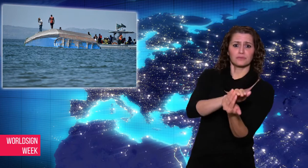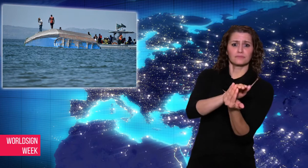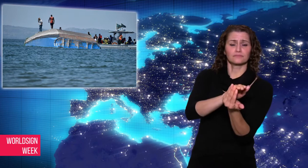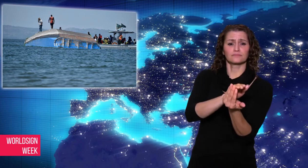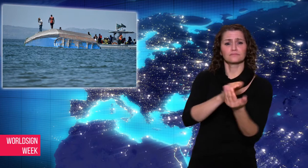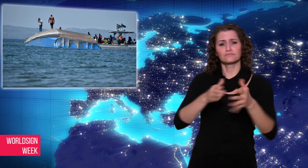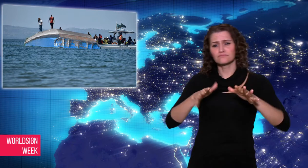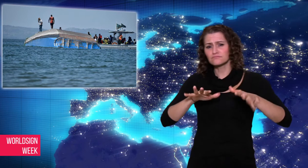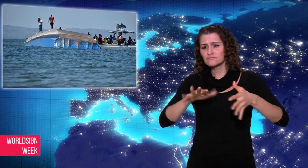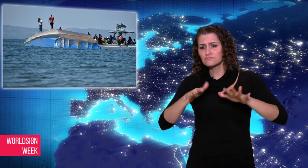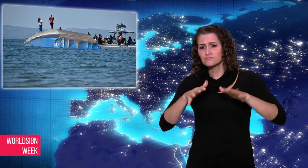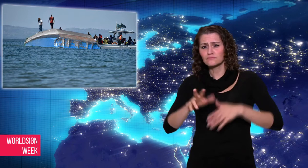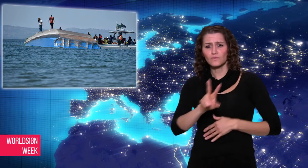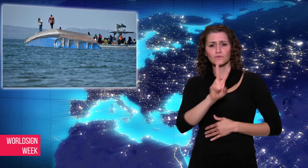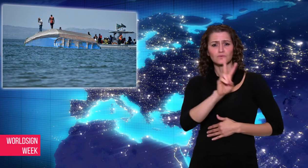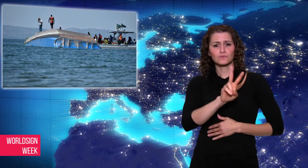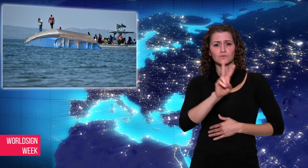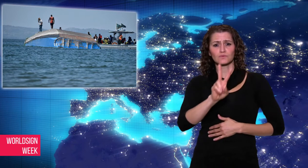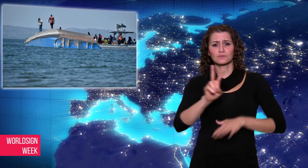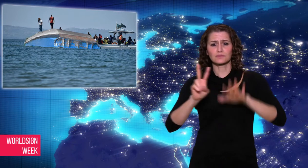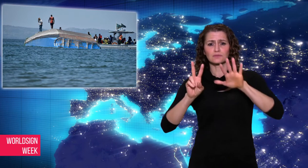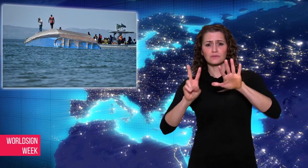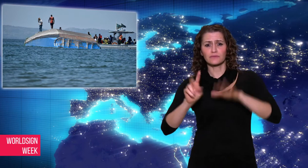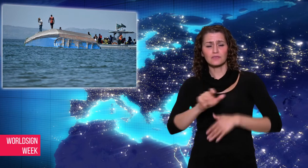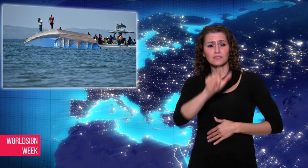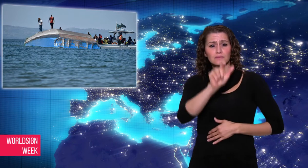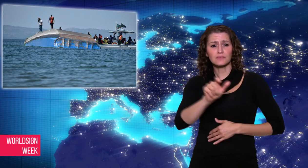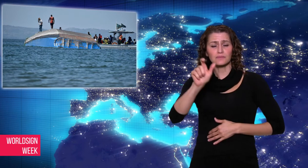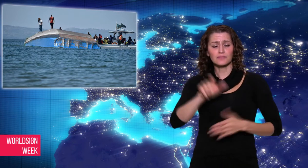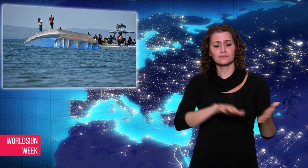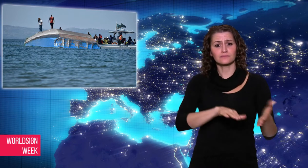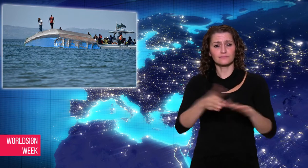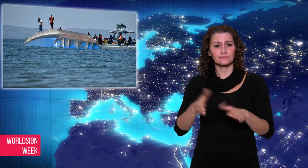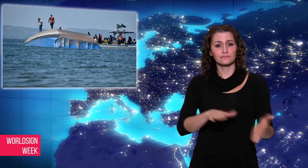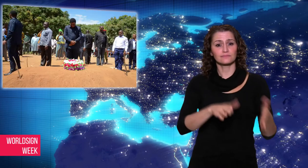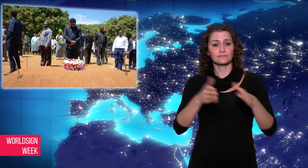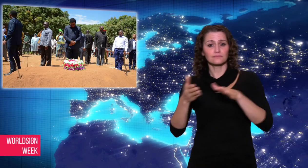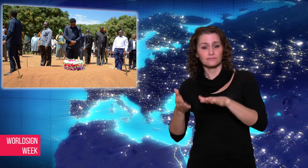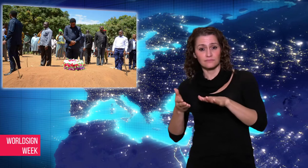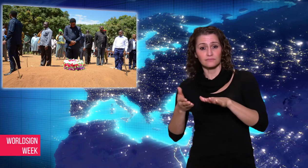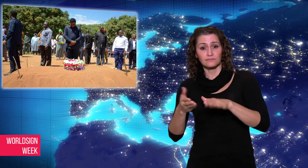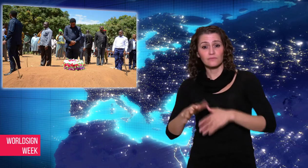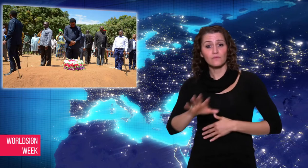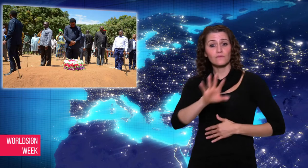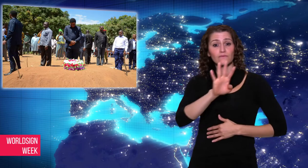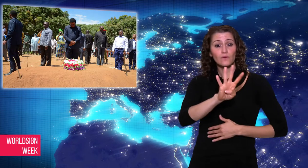of Lake Victoria. Approximately